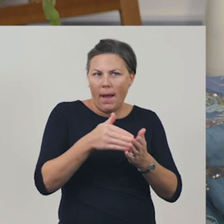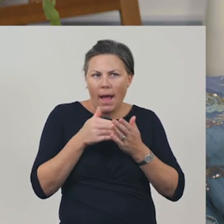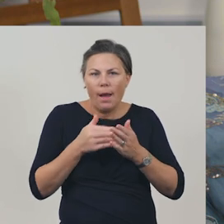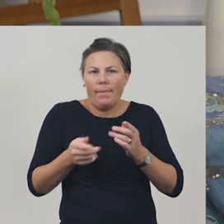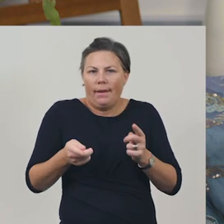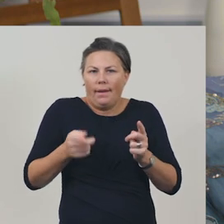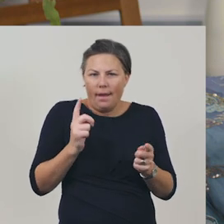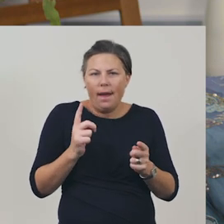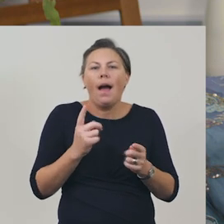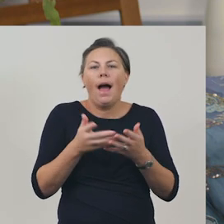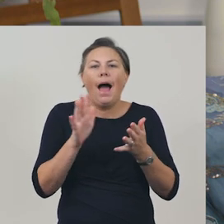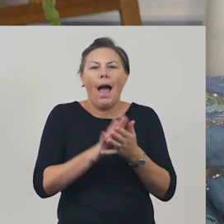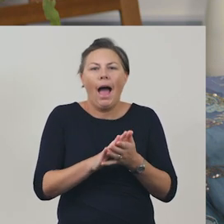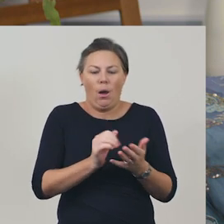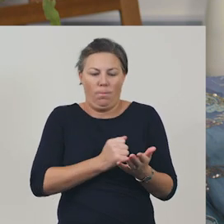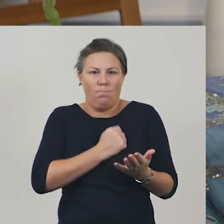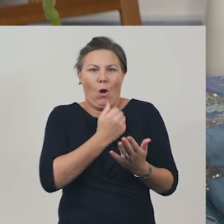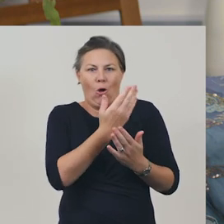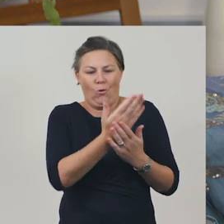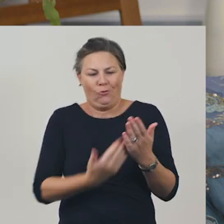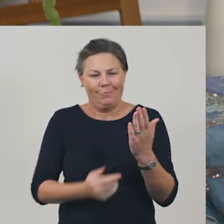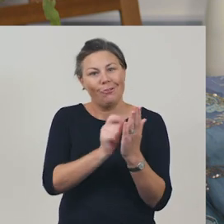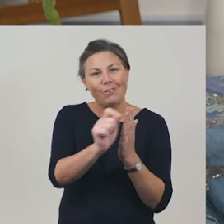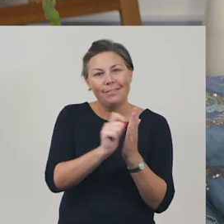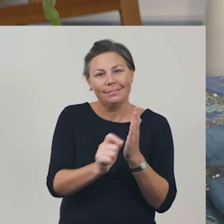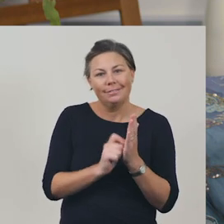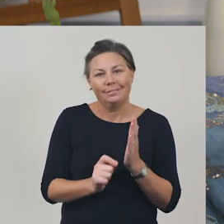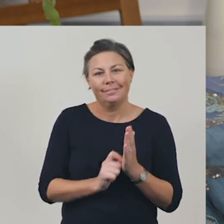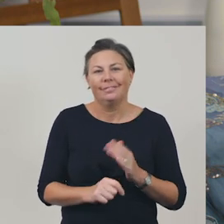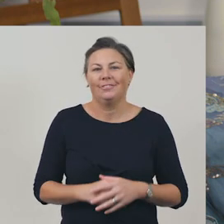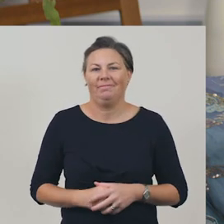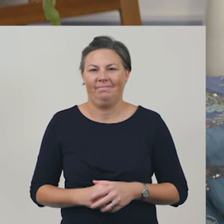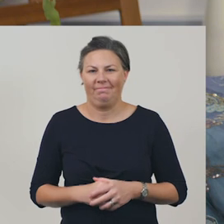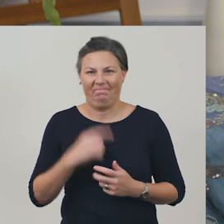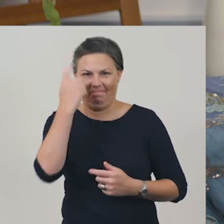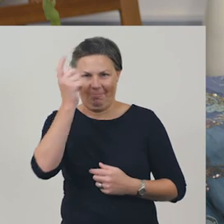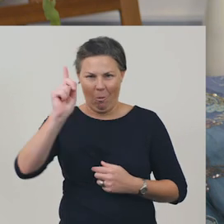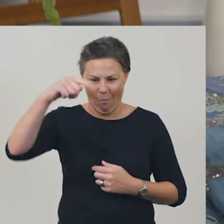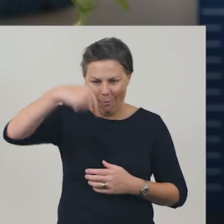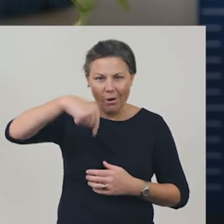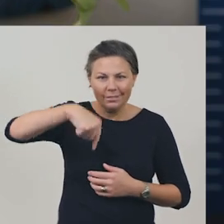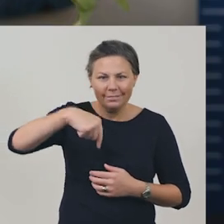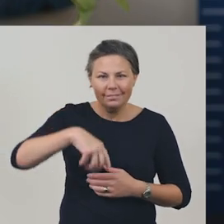Ooh, would you like to take a look inside?